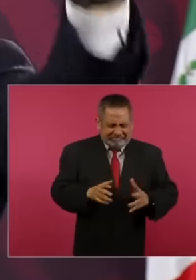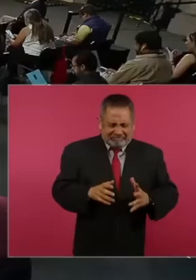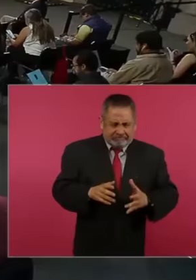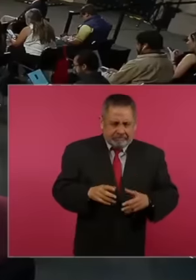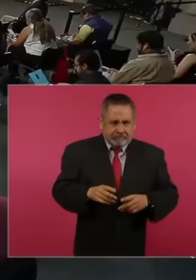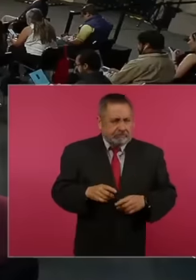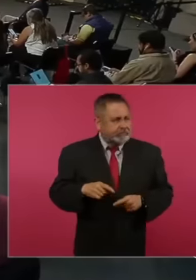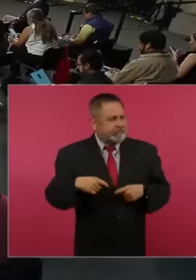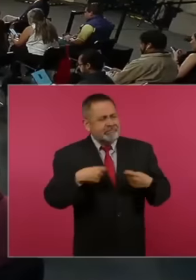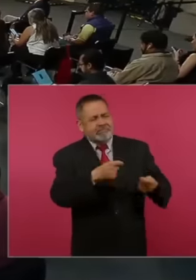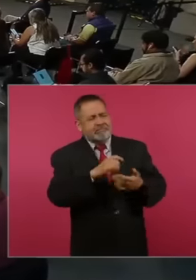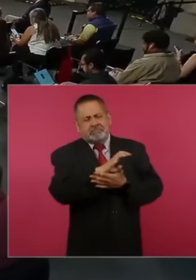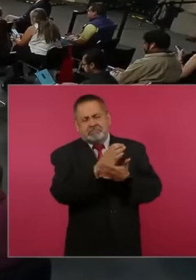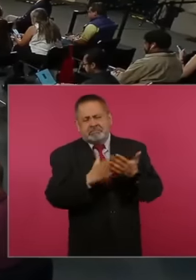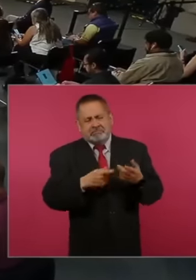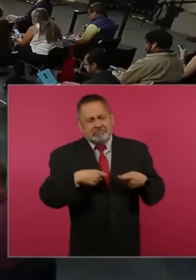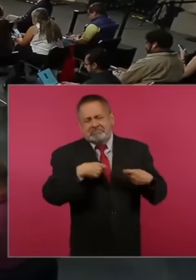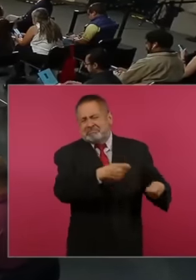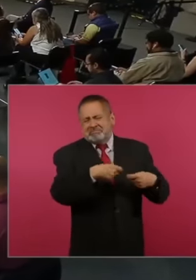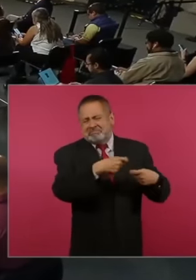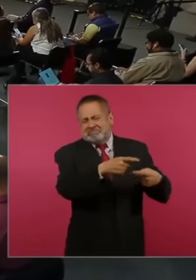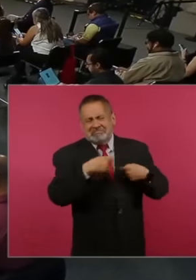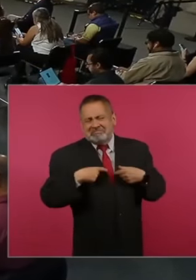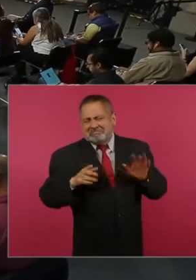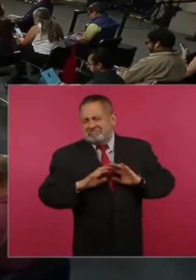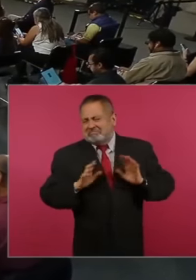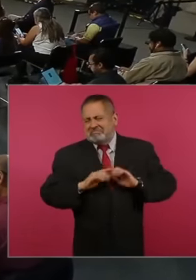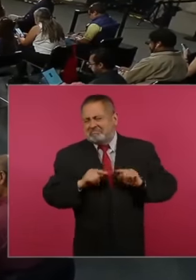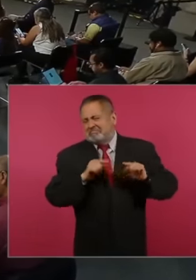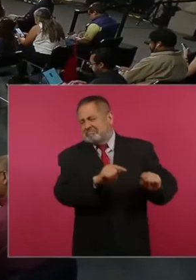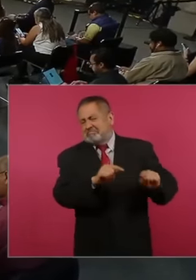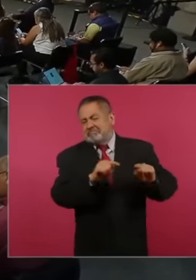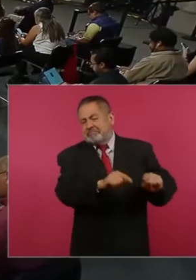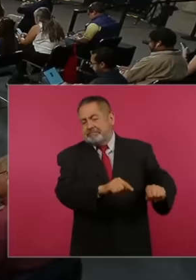there because what